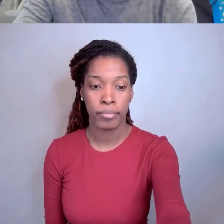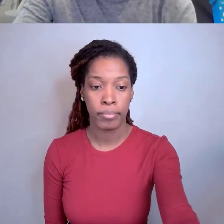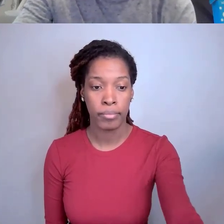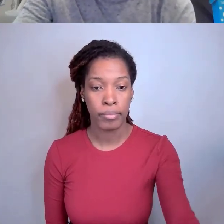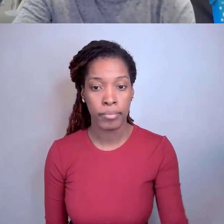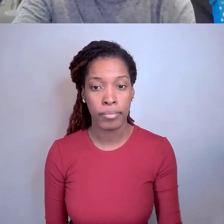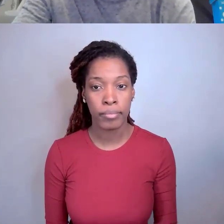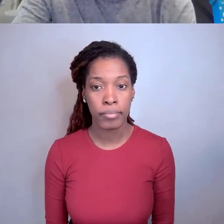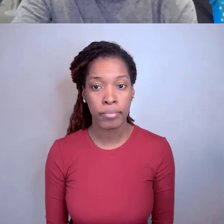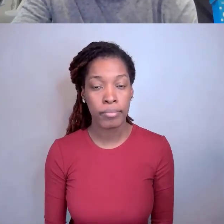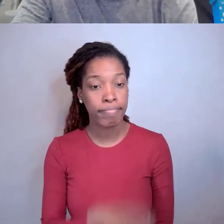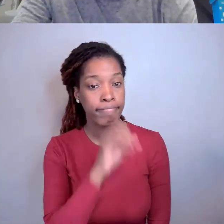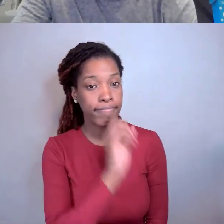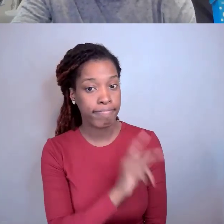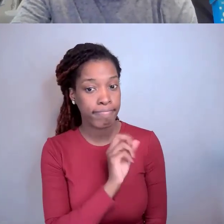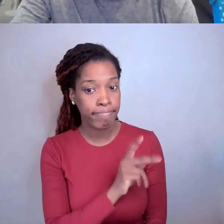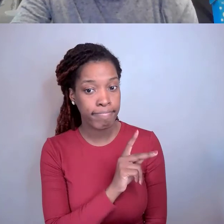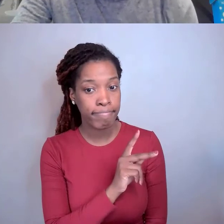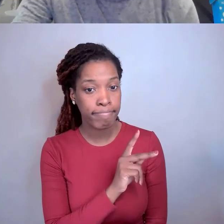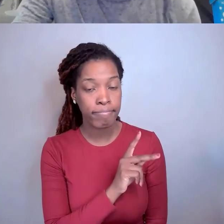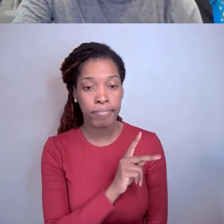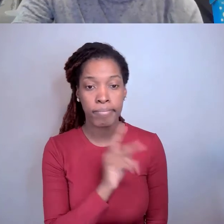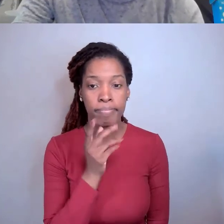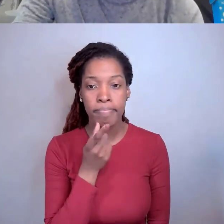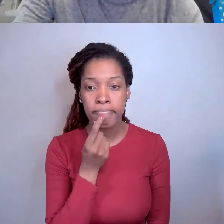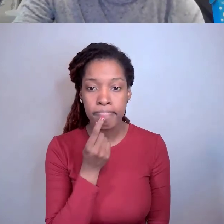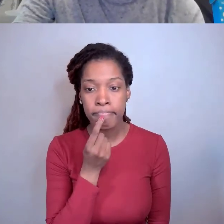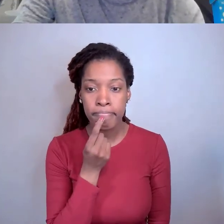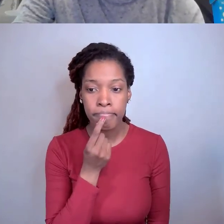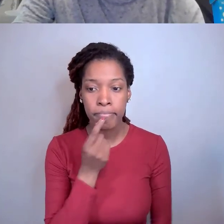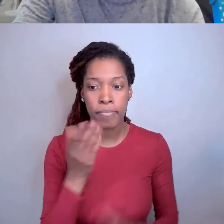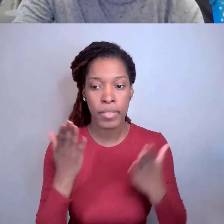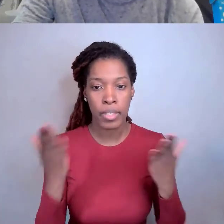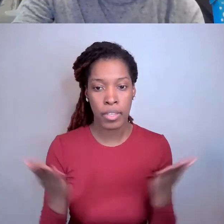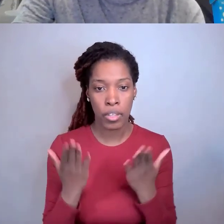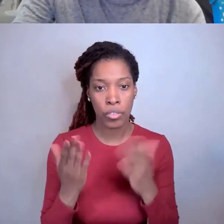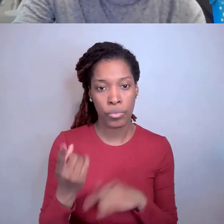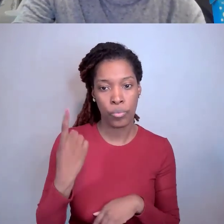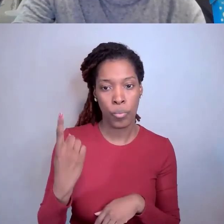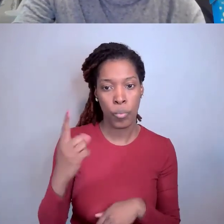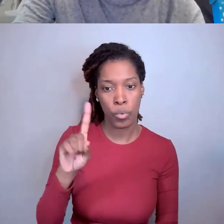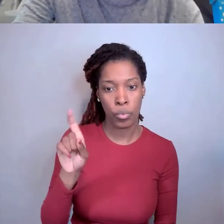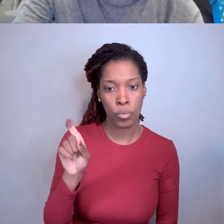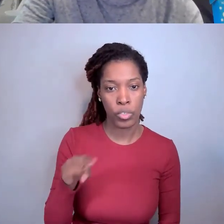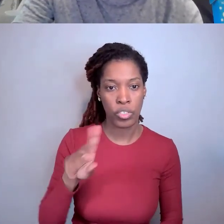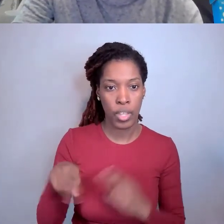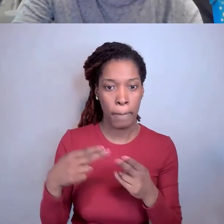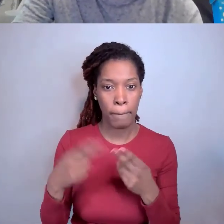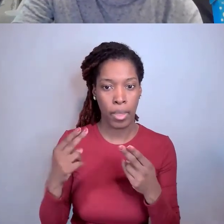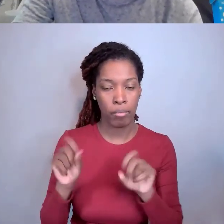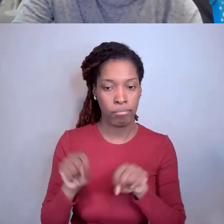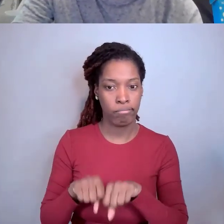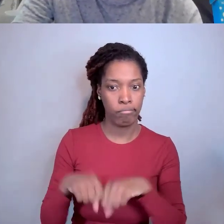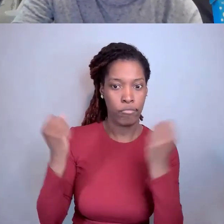Kristin Ta: Right. Um, here's one about violating integrity and copyright: